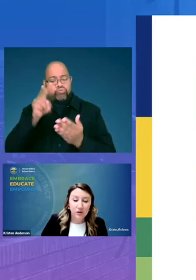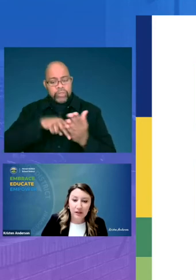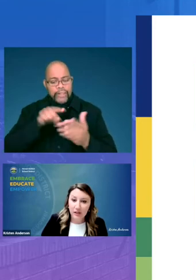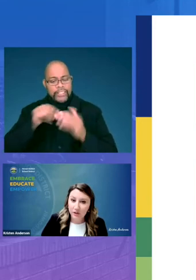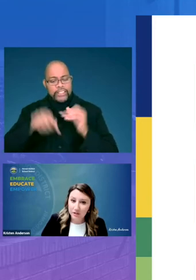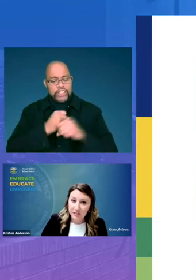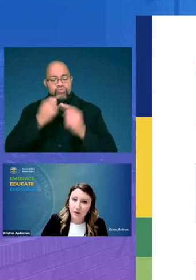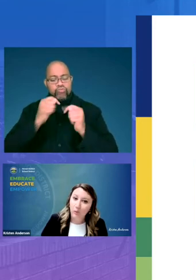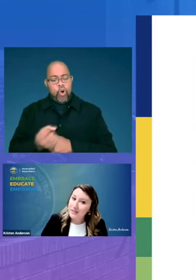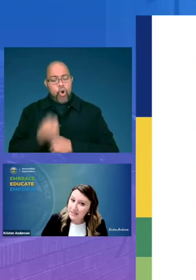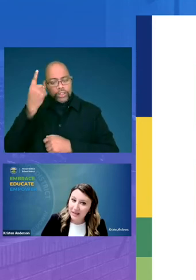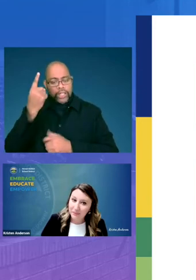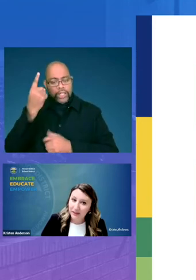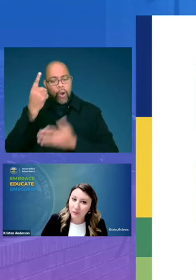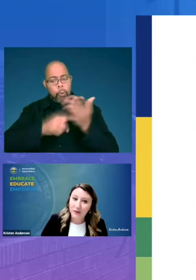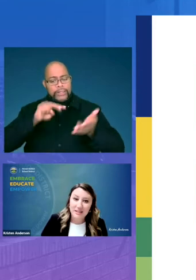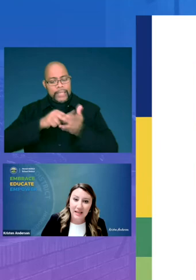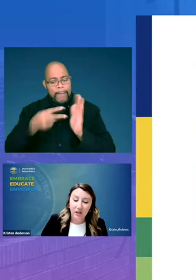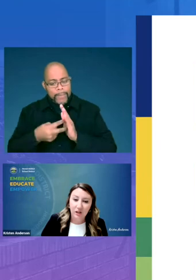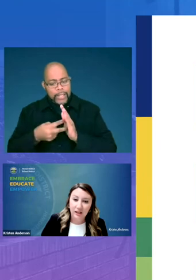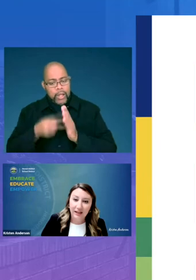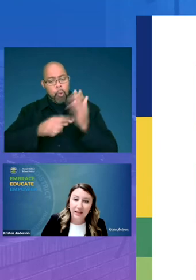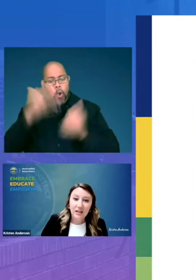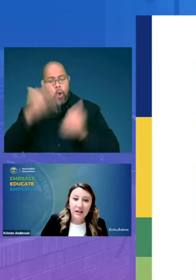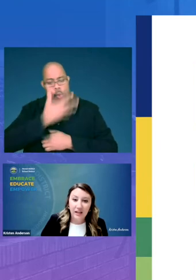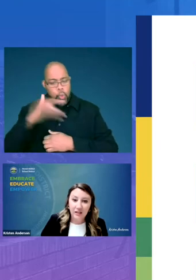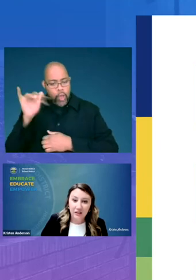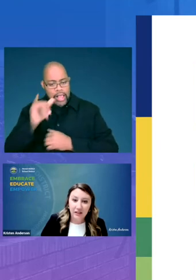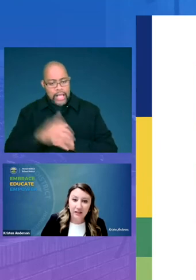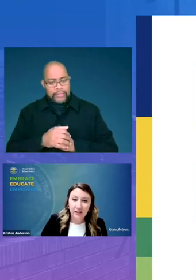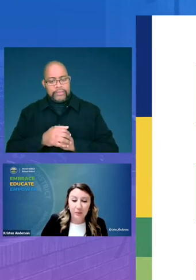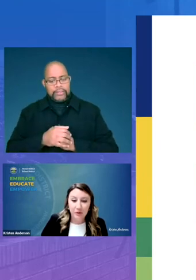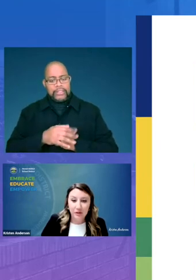trying to understand what does that mean what does that look like and they're getting the opportunity